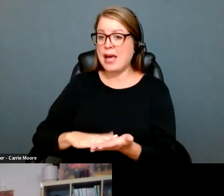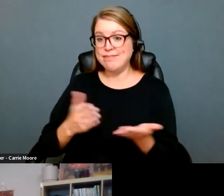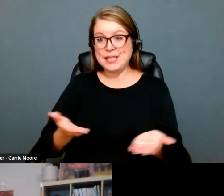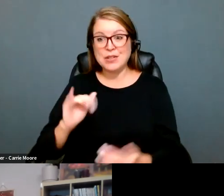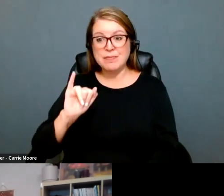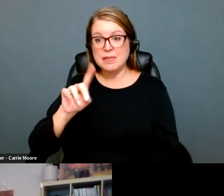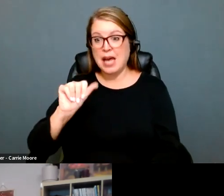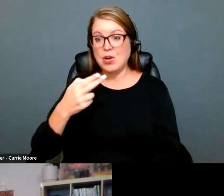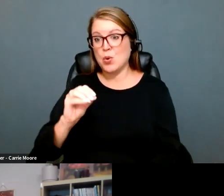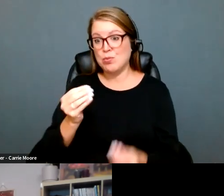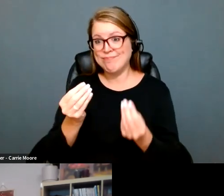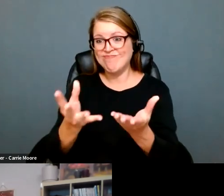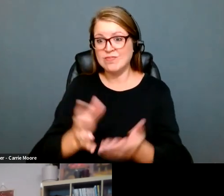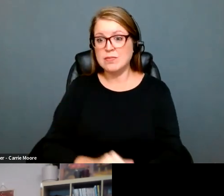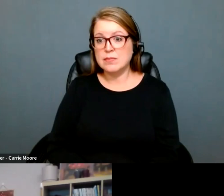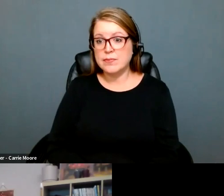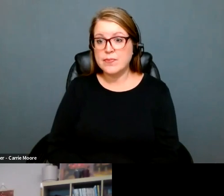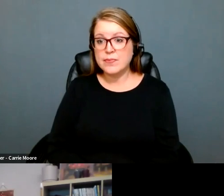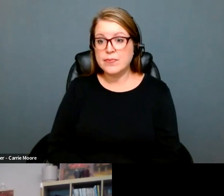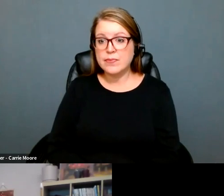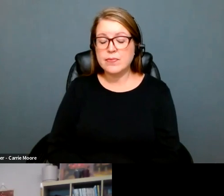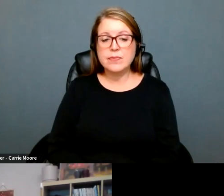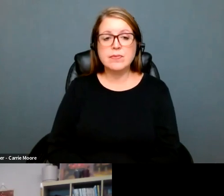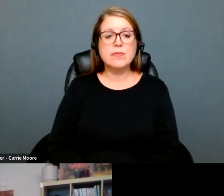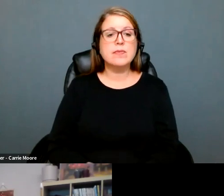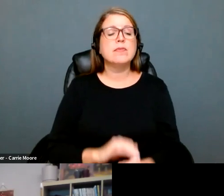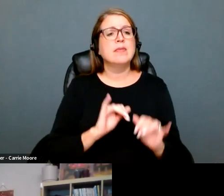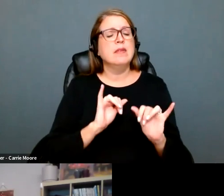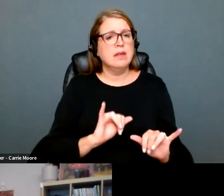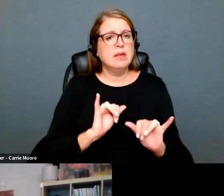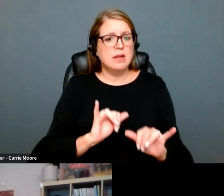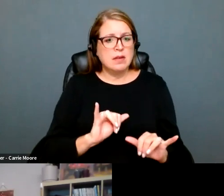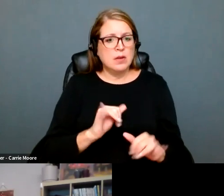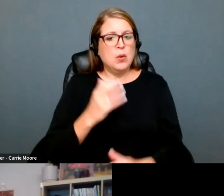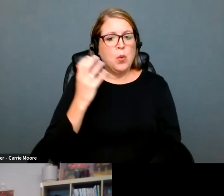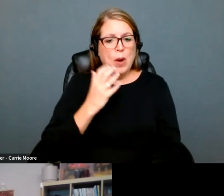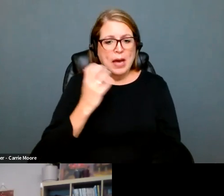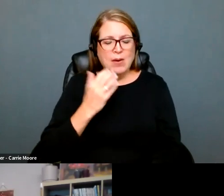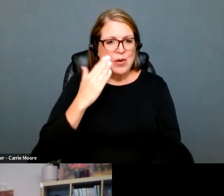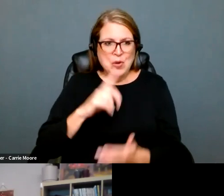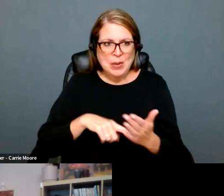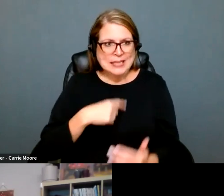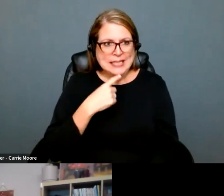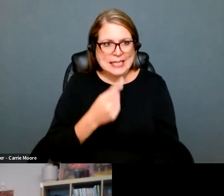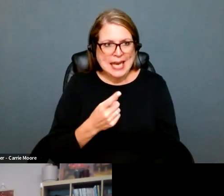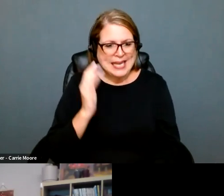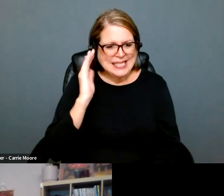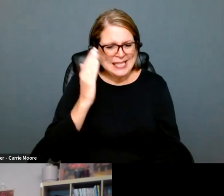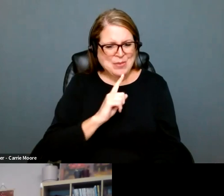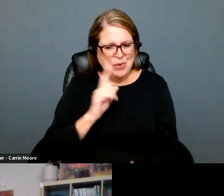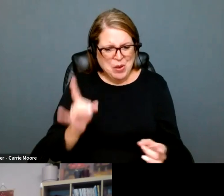doom and gloom. Things are looking real bad here in Idaho. >> SANDY: I don't even